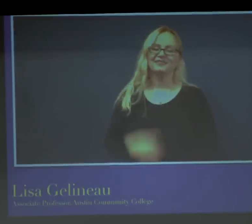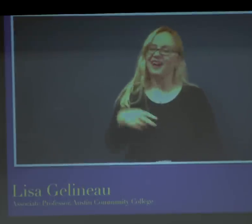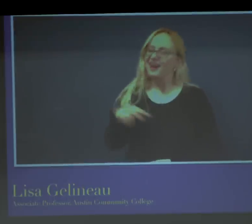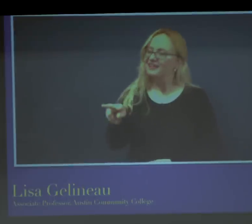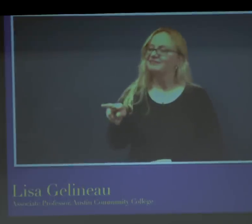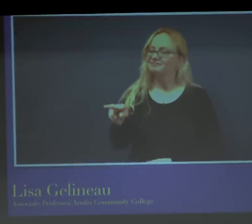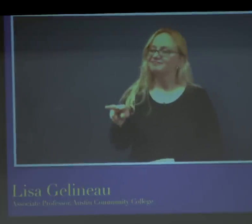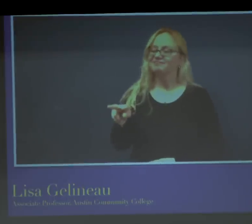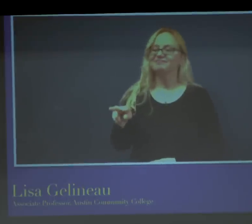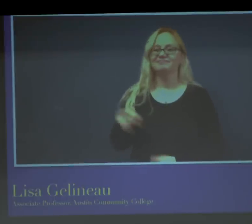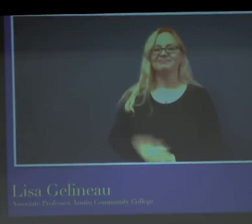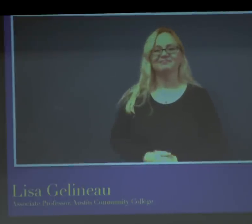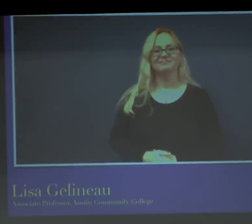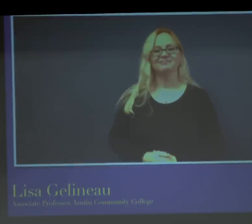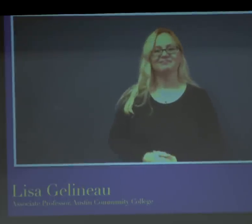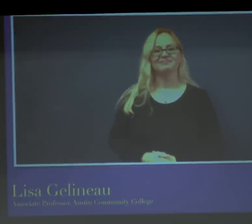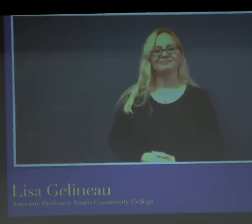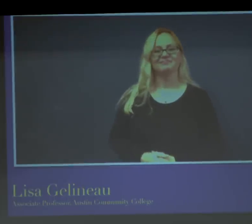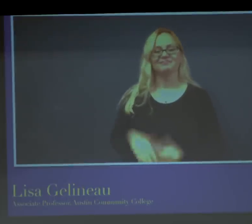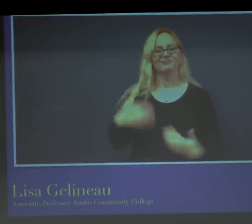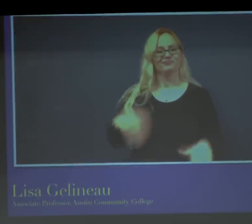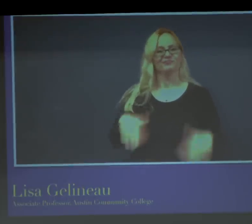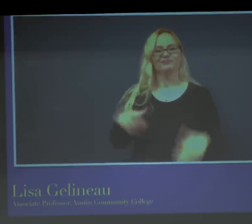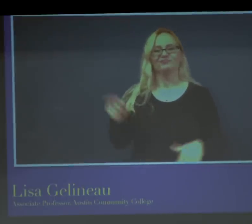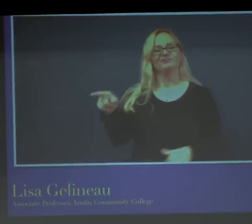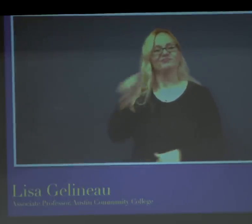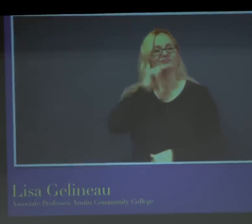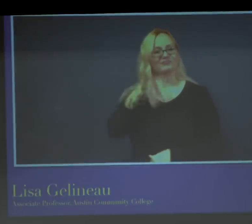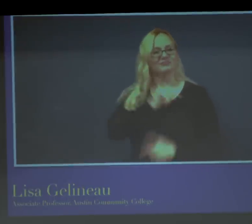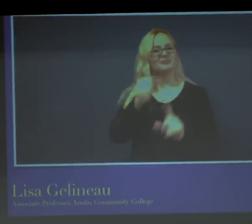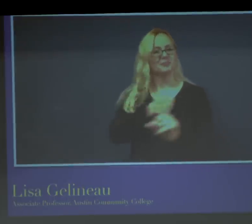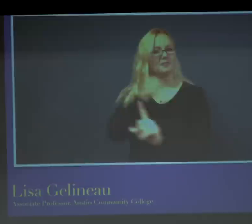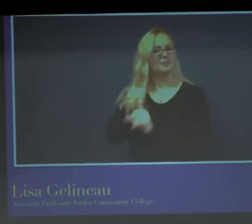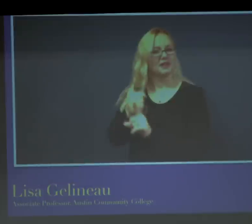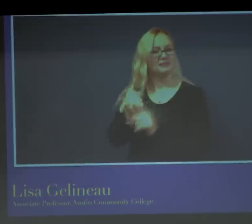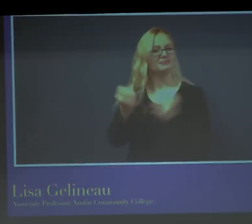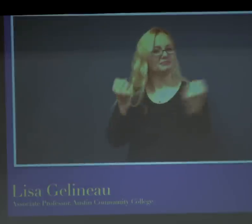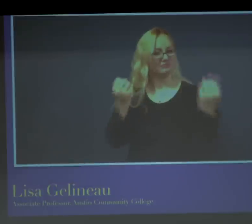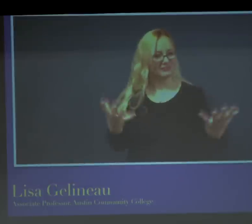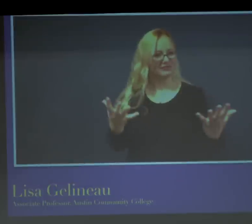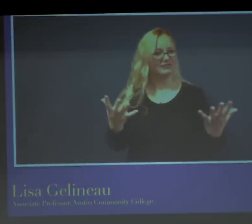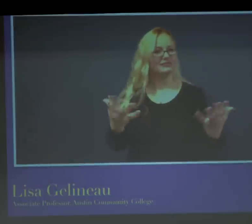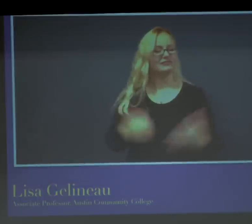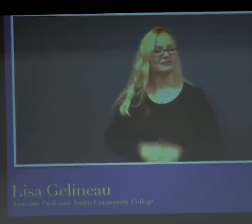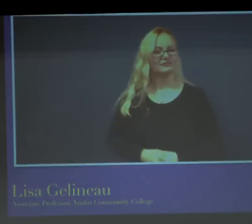she was more motivated to learn the language than ever.